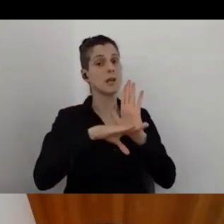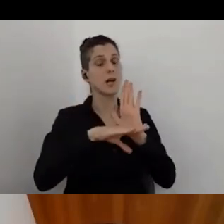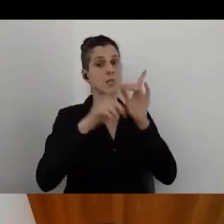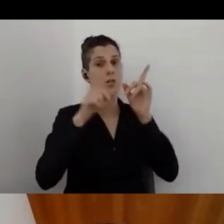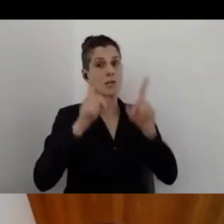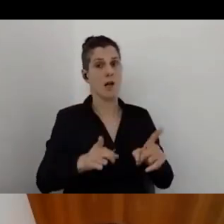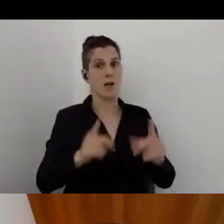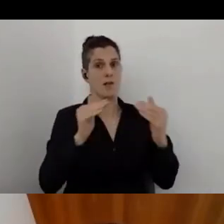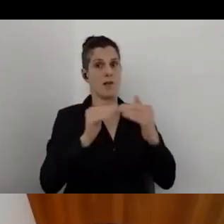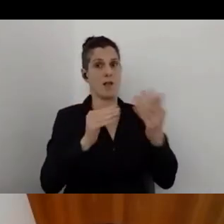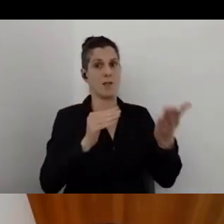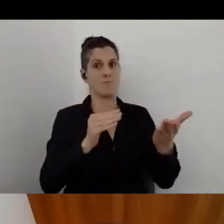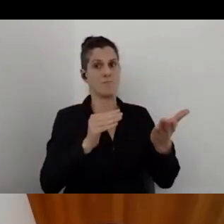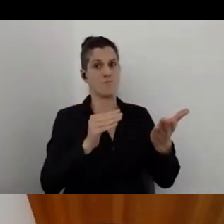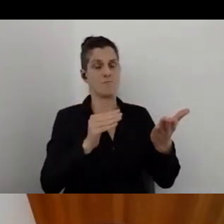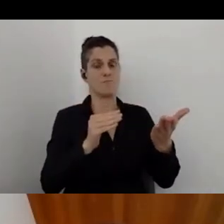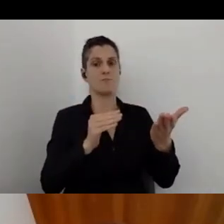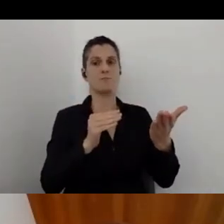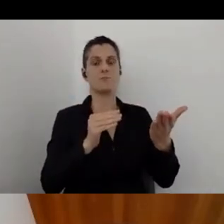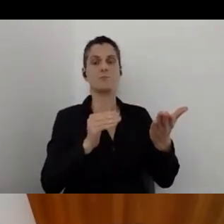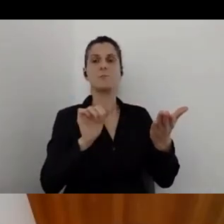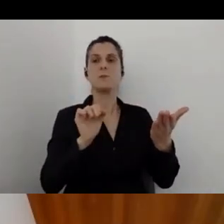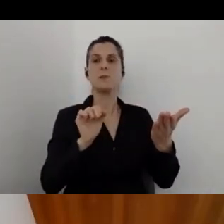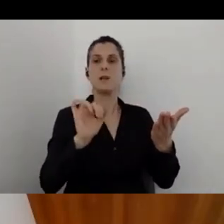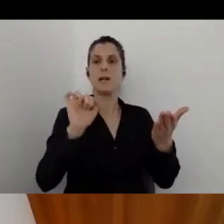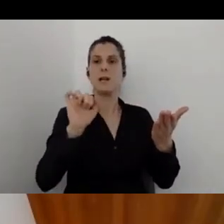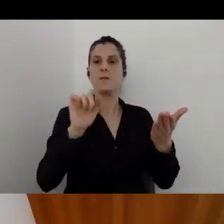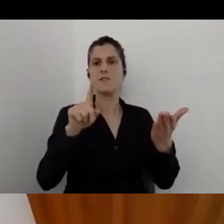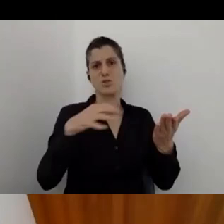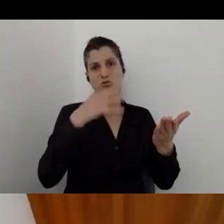and it's a complex question, because it depends when it was